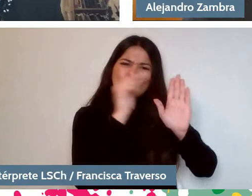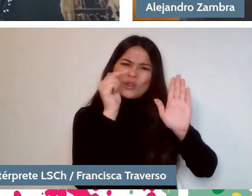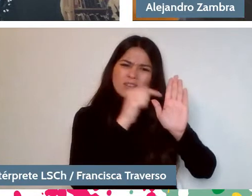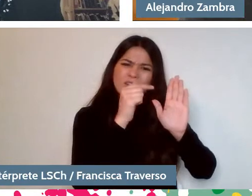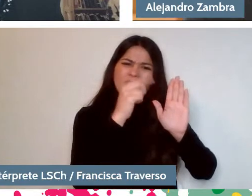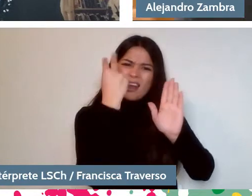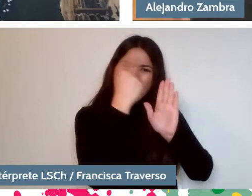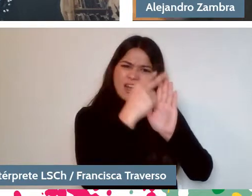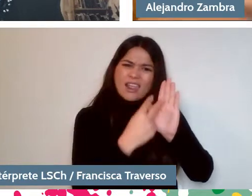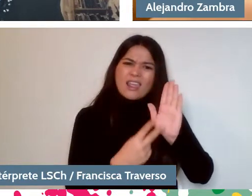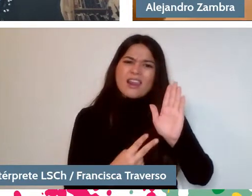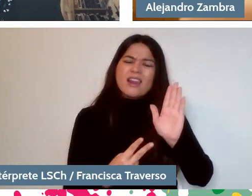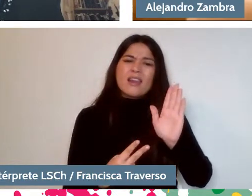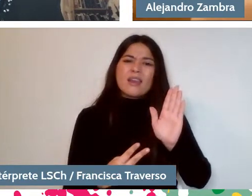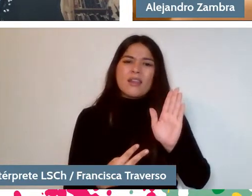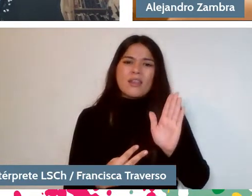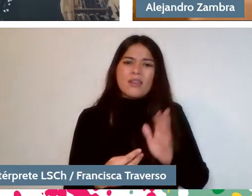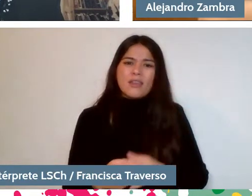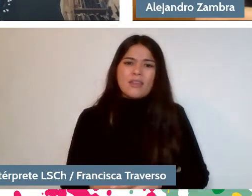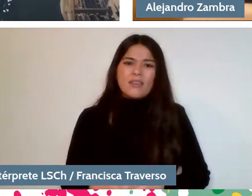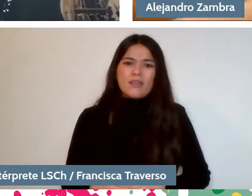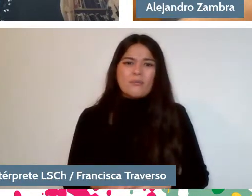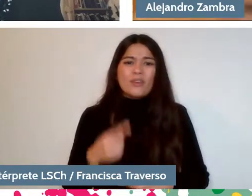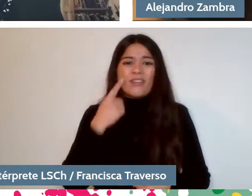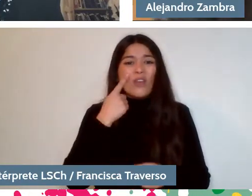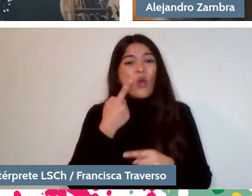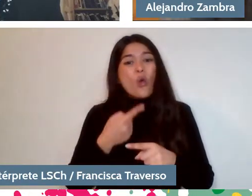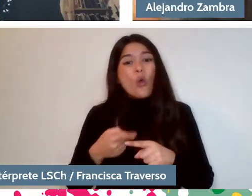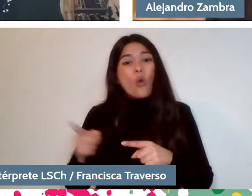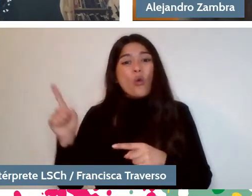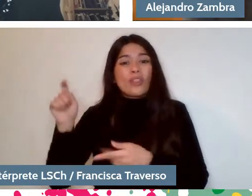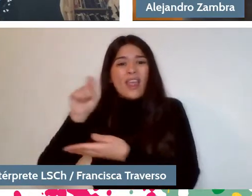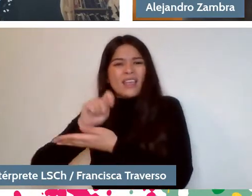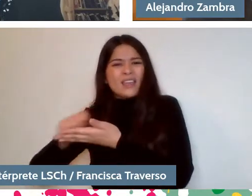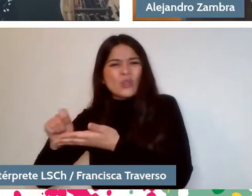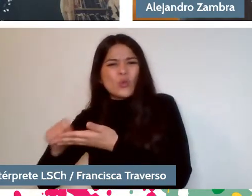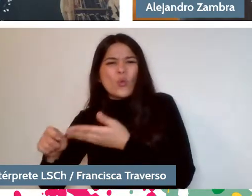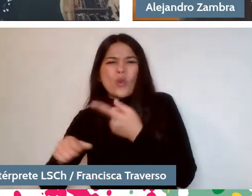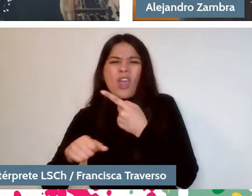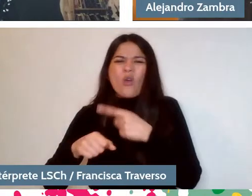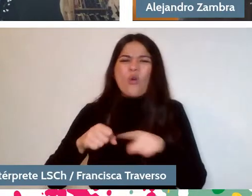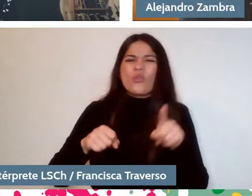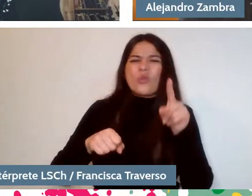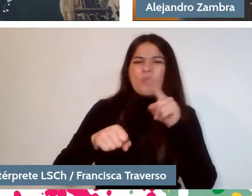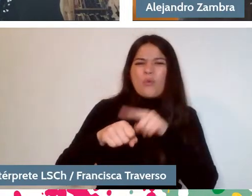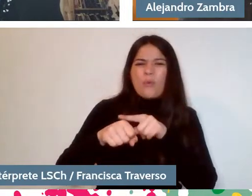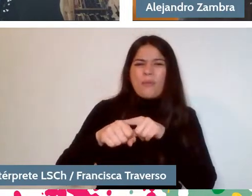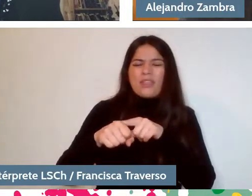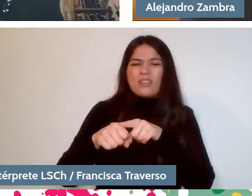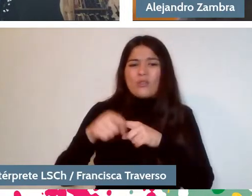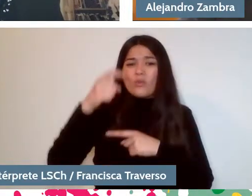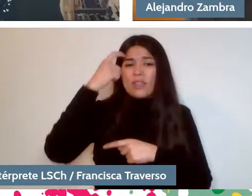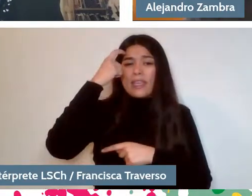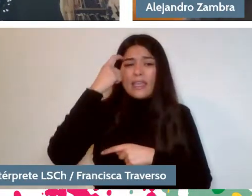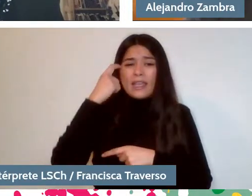as a palimpsest, other writings, other moments, other tensions, and I do think I would like